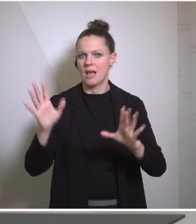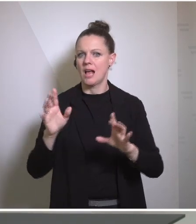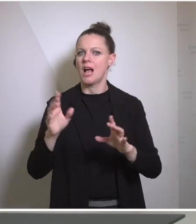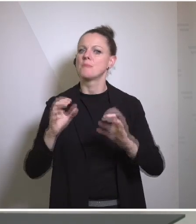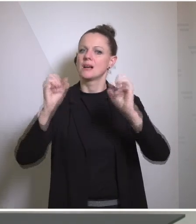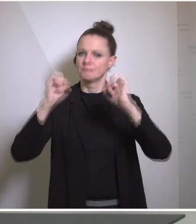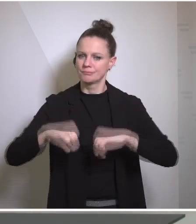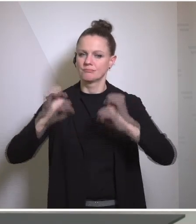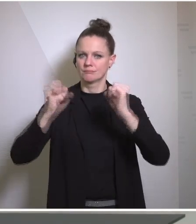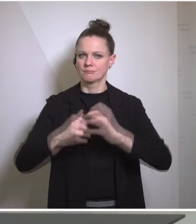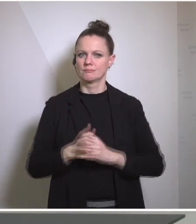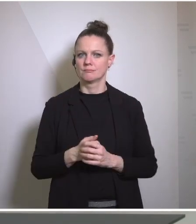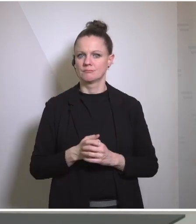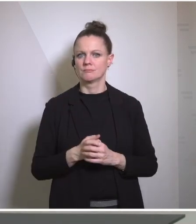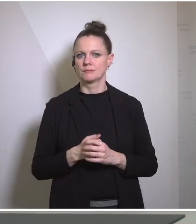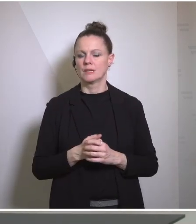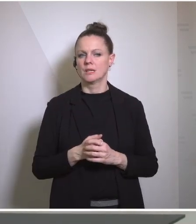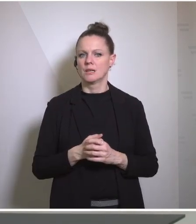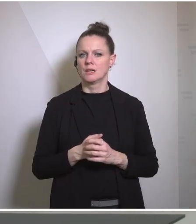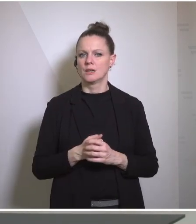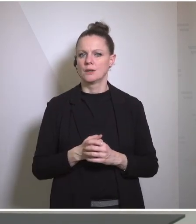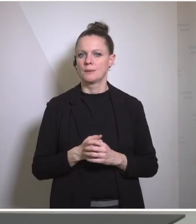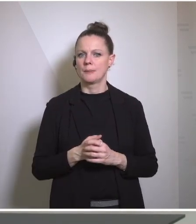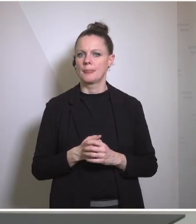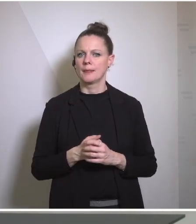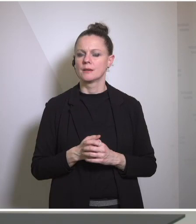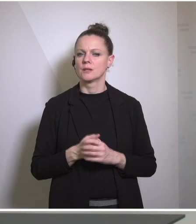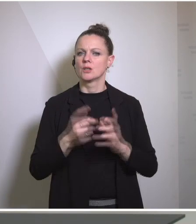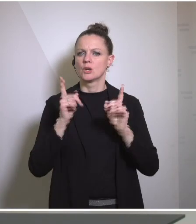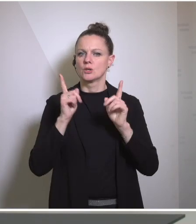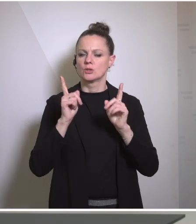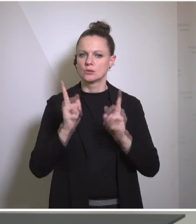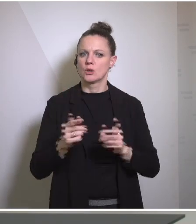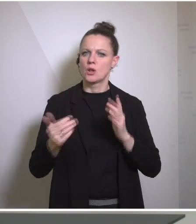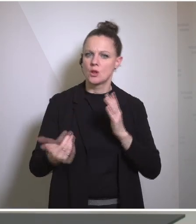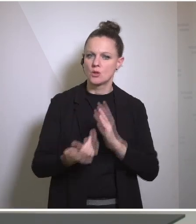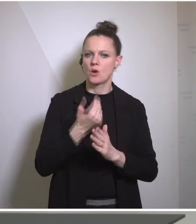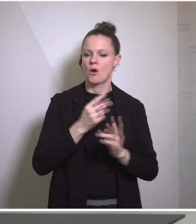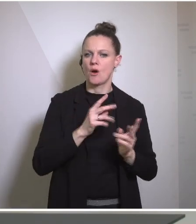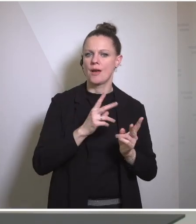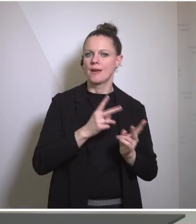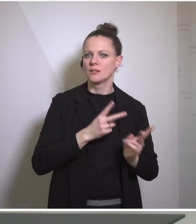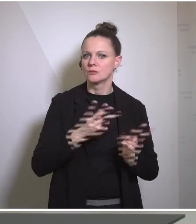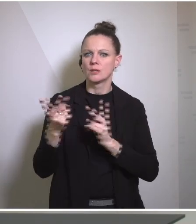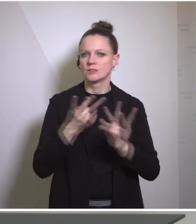Haitian Le agreement was reached to move to a new transitional Administration a presidential Council